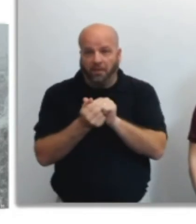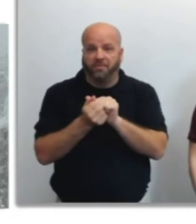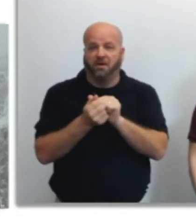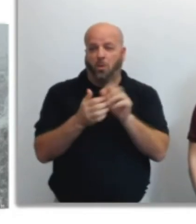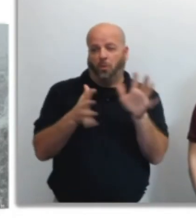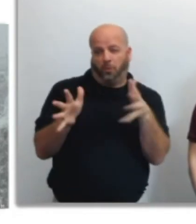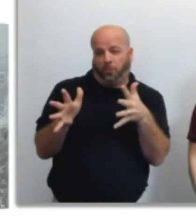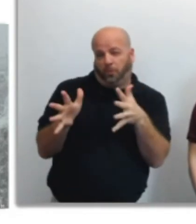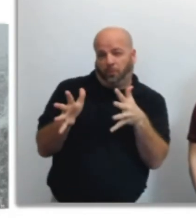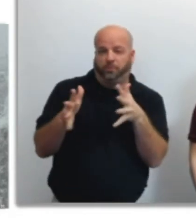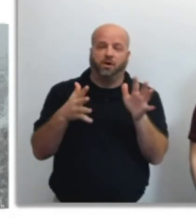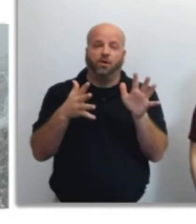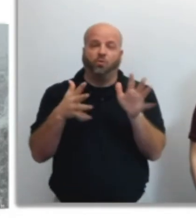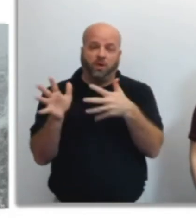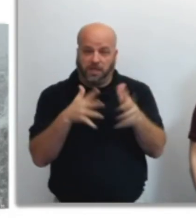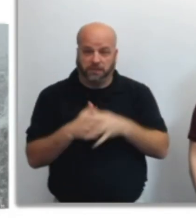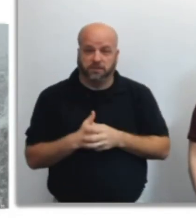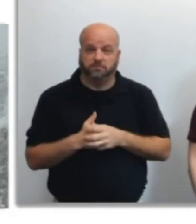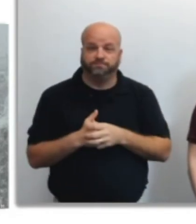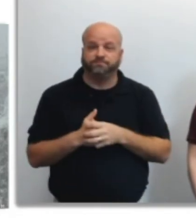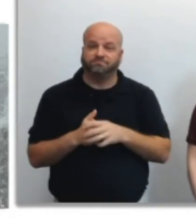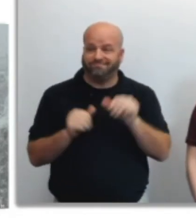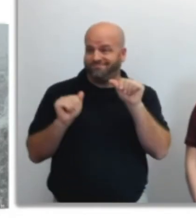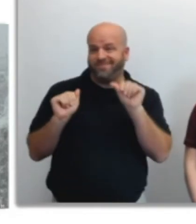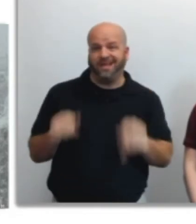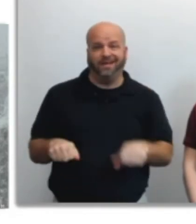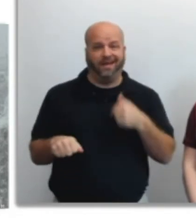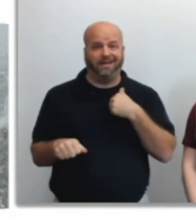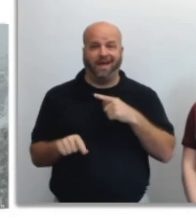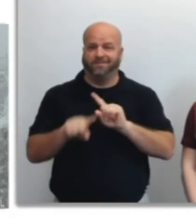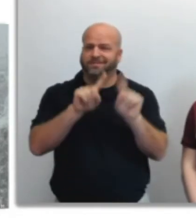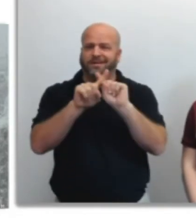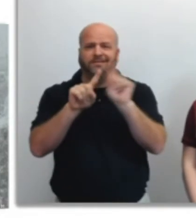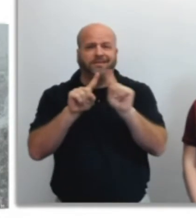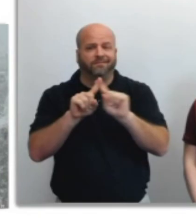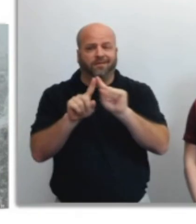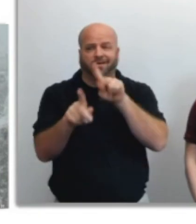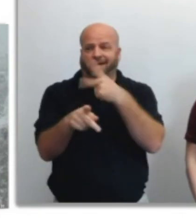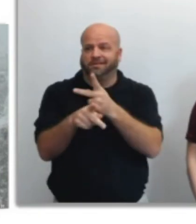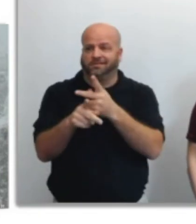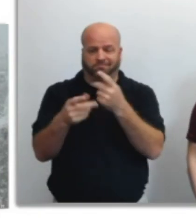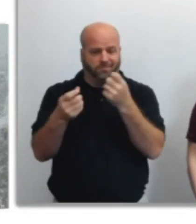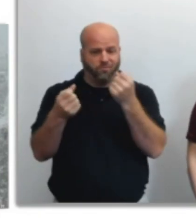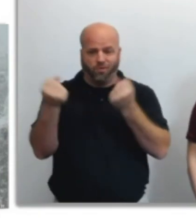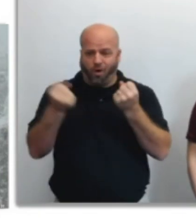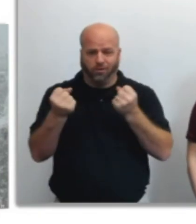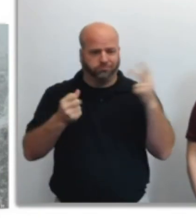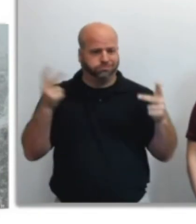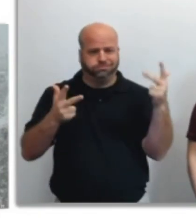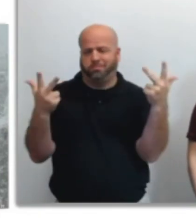These sudden extreme conditions can result in multi-vehicle pileups. When a snow squall is issued,